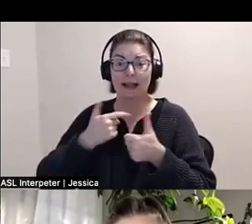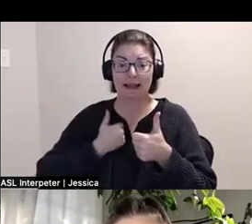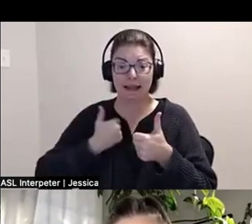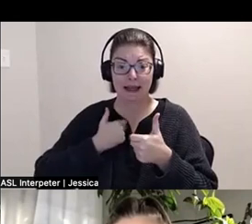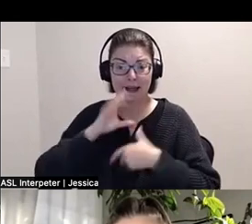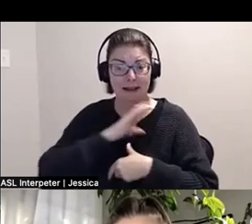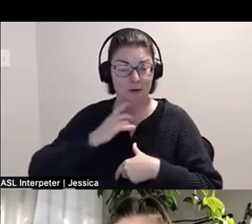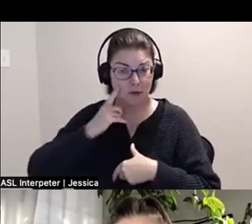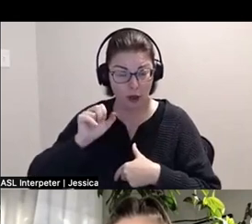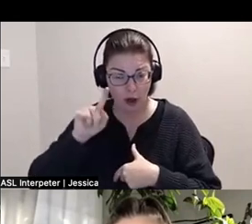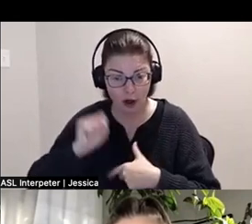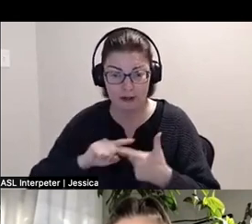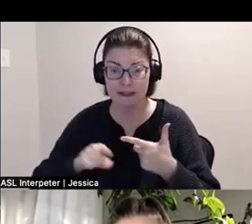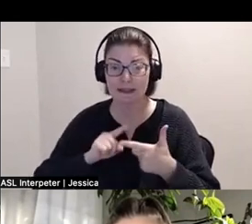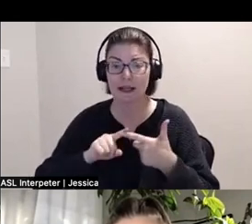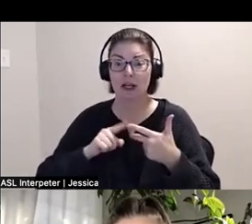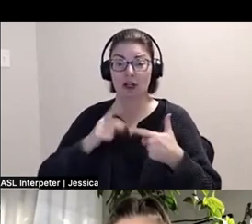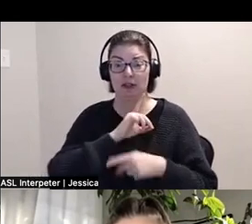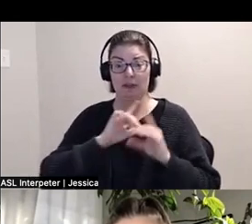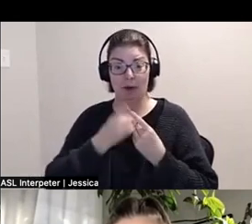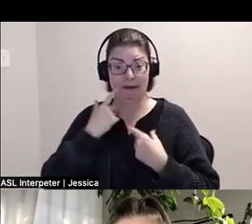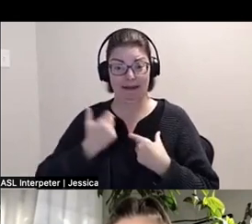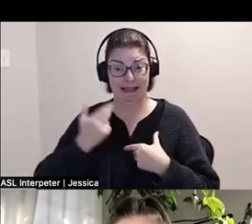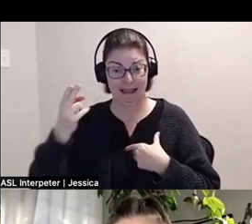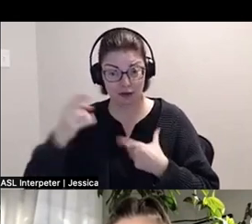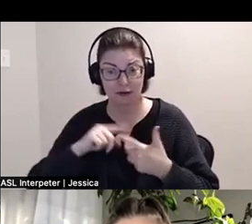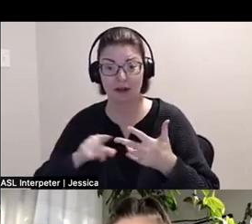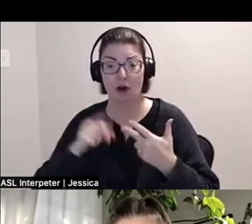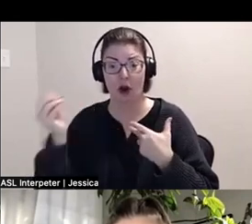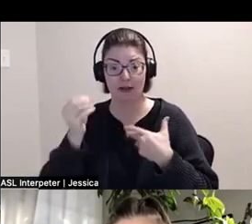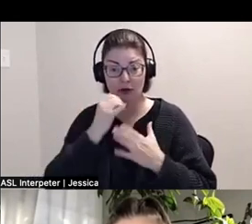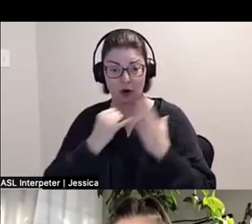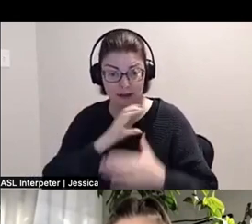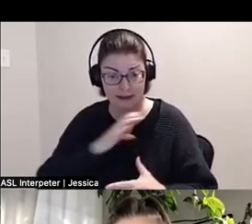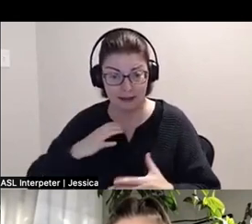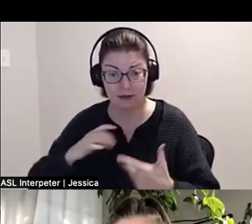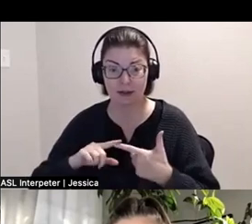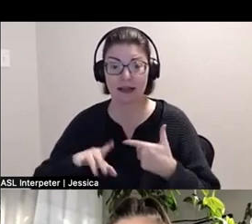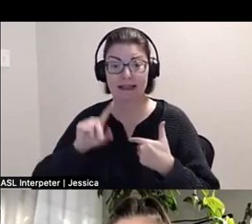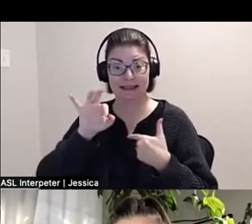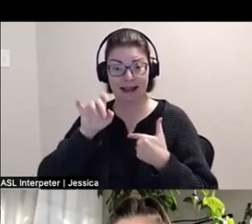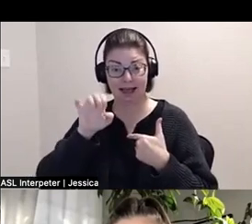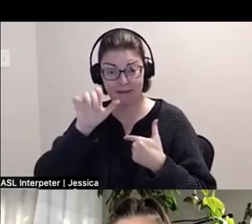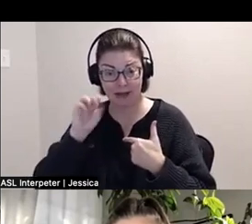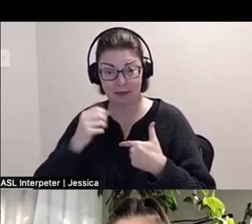Telefilm Canada and the City of Toronto through this Toronto Arts Council.